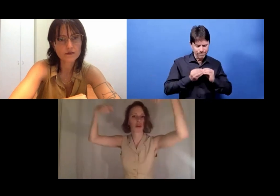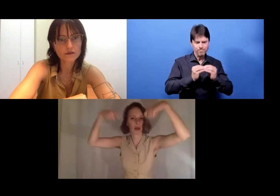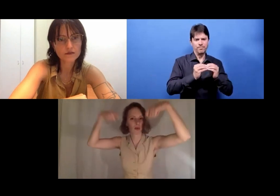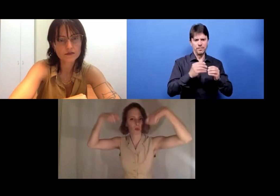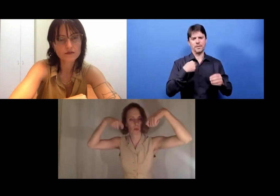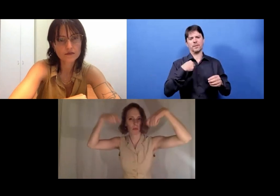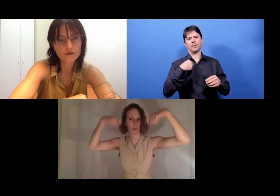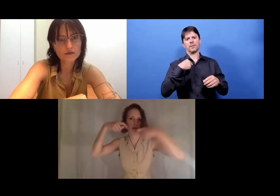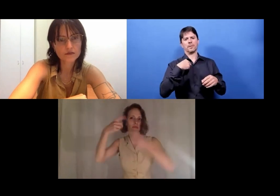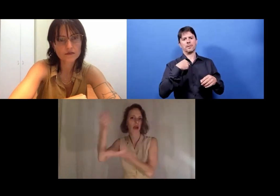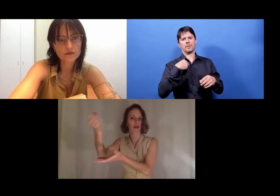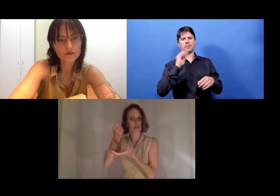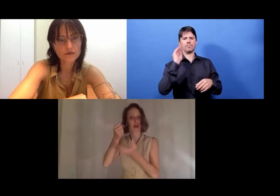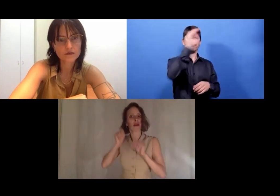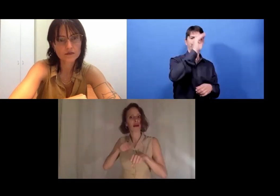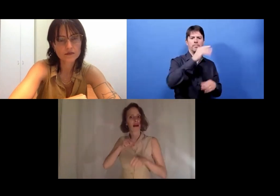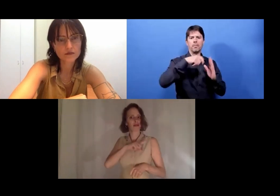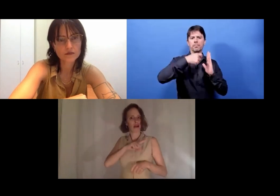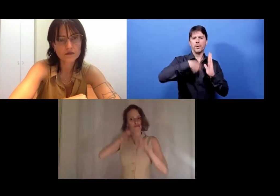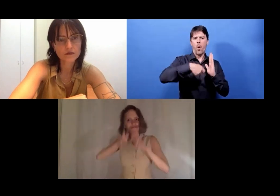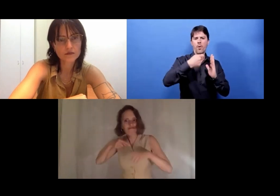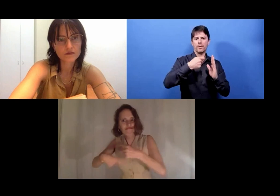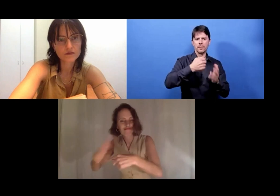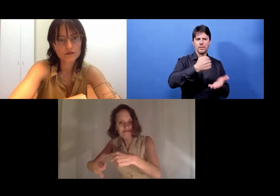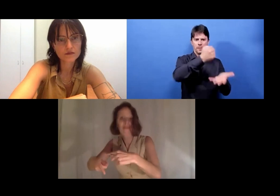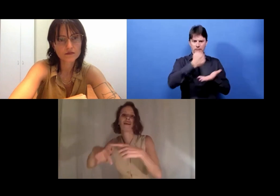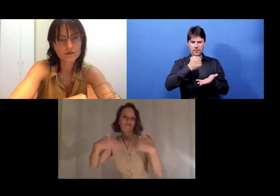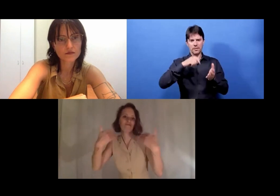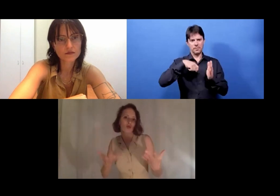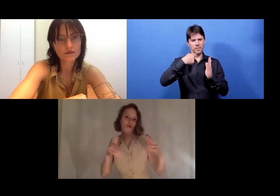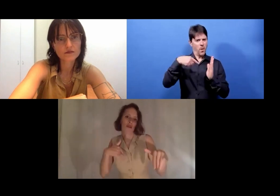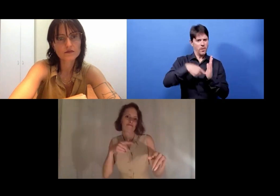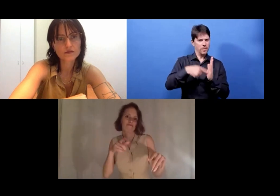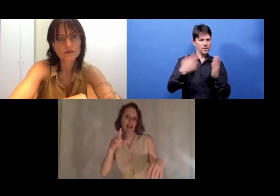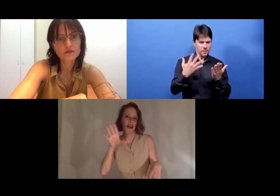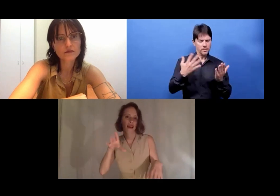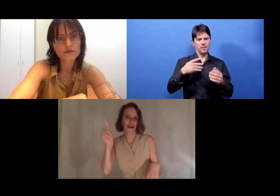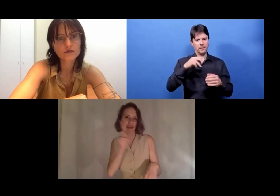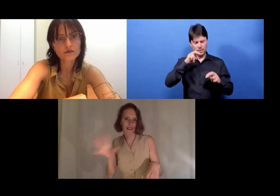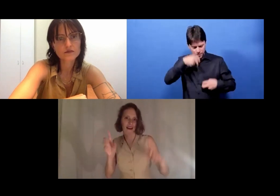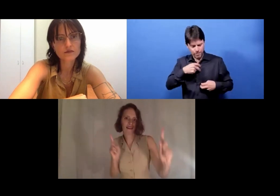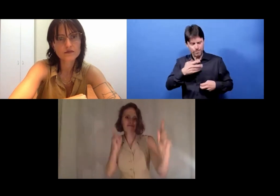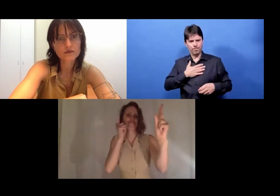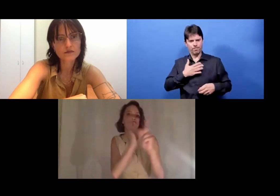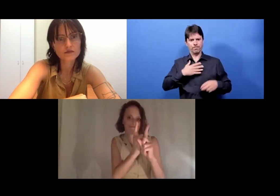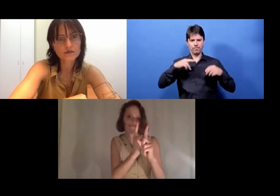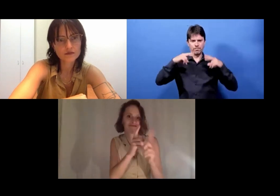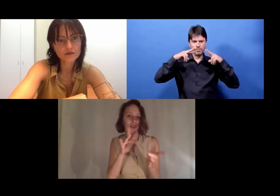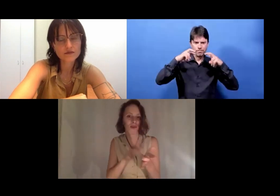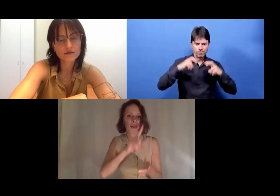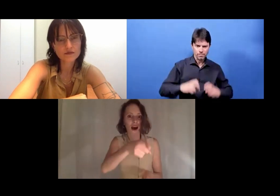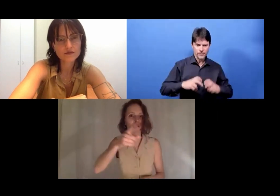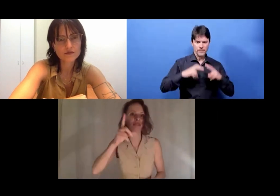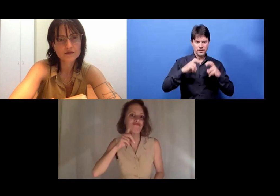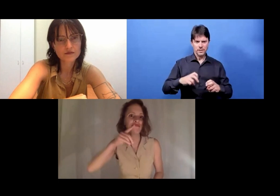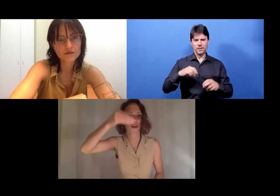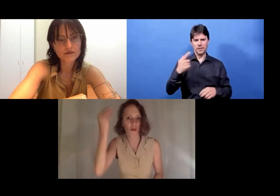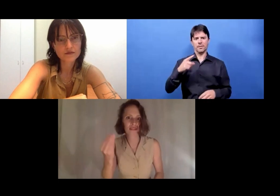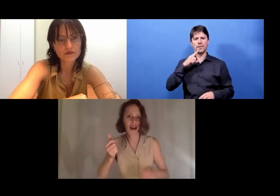I had a stipend and that allowed me to follow my own curiosity. And this is how I met Rita Mazza.